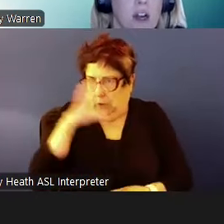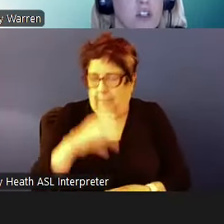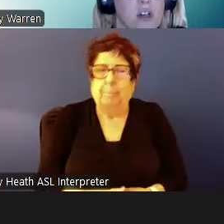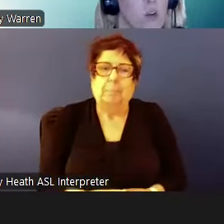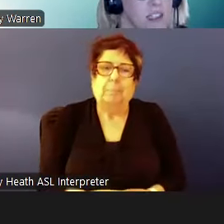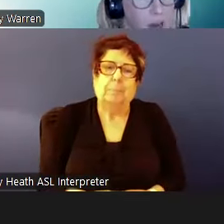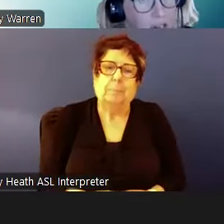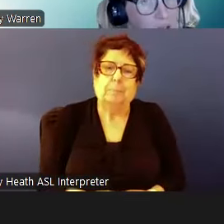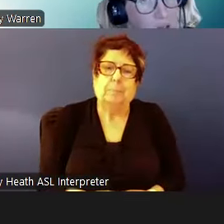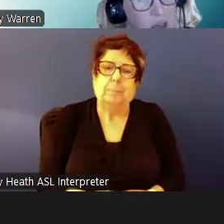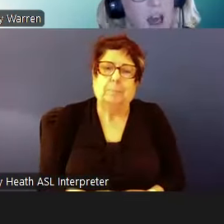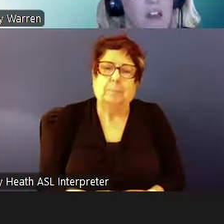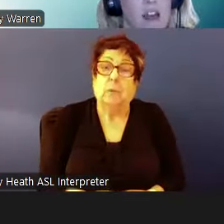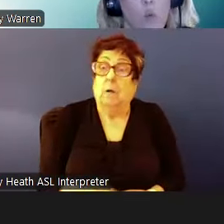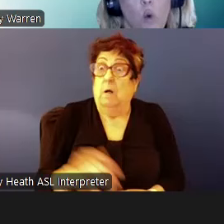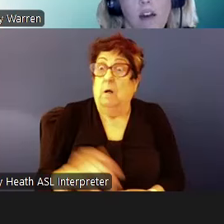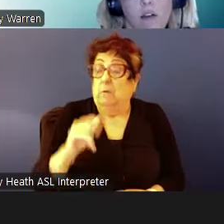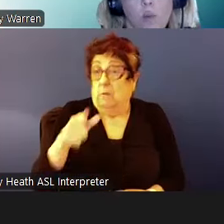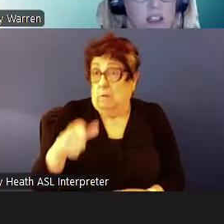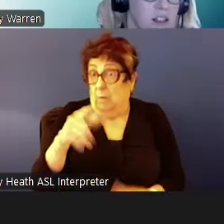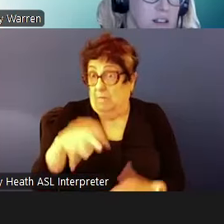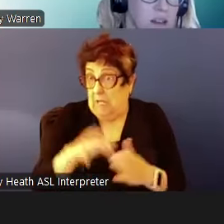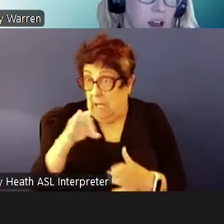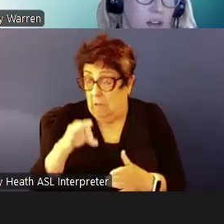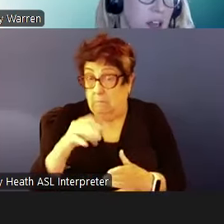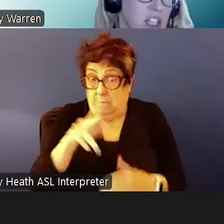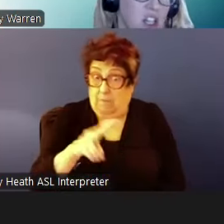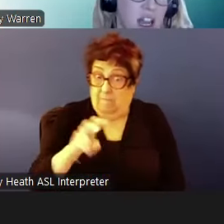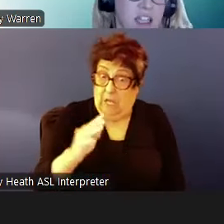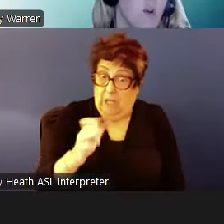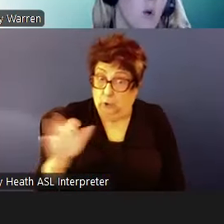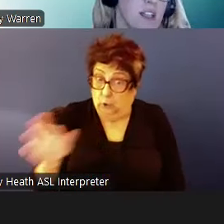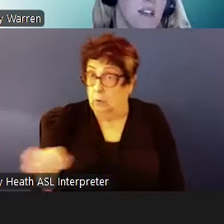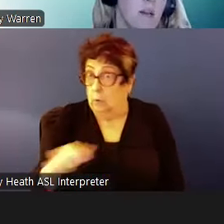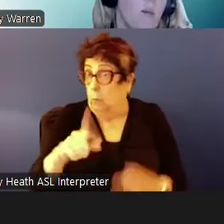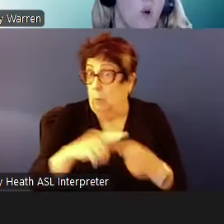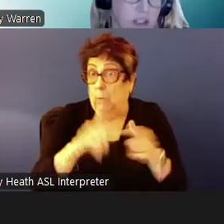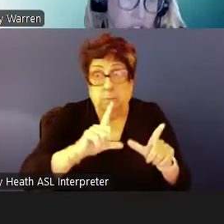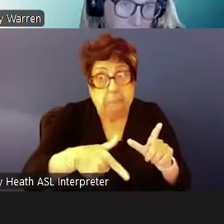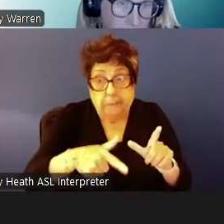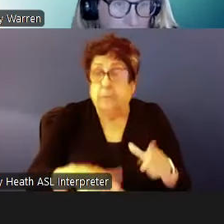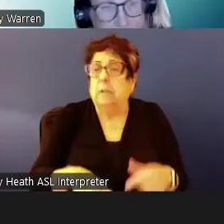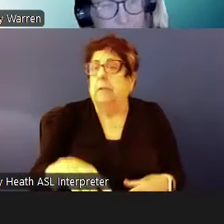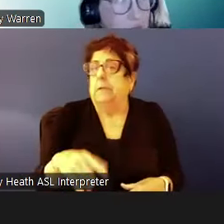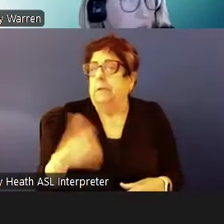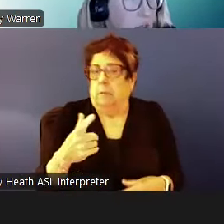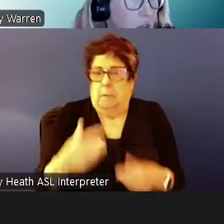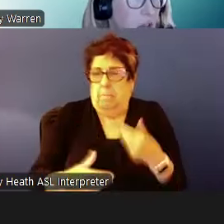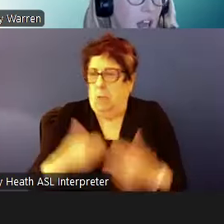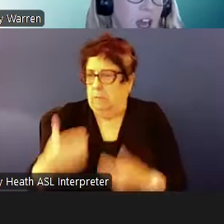voucher will expire and what process the PHA has for requesting more search time.